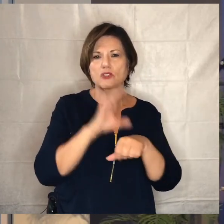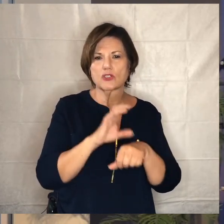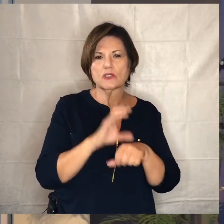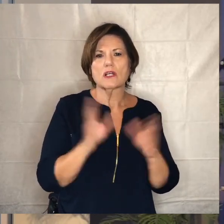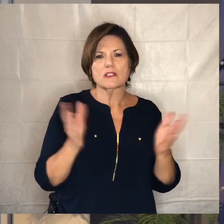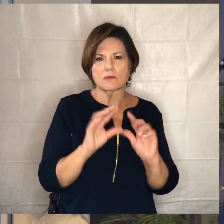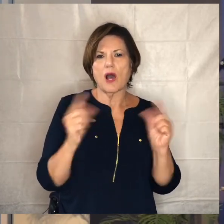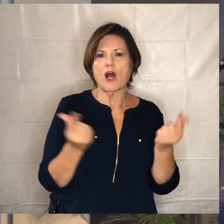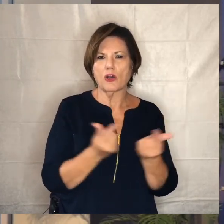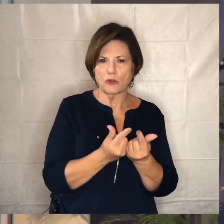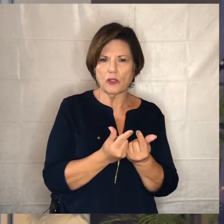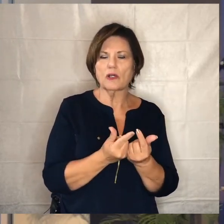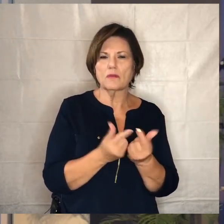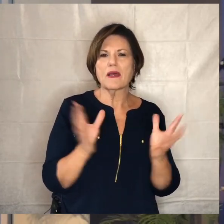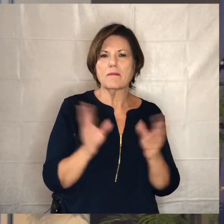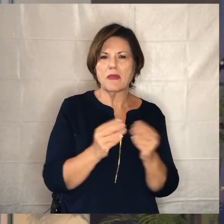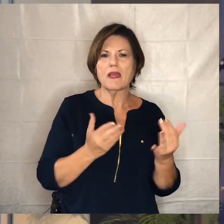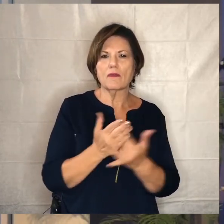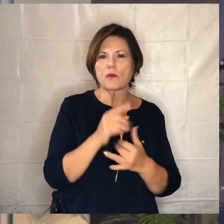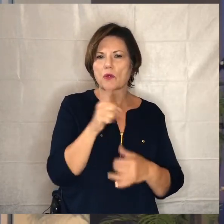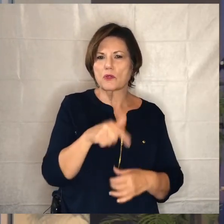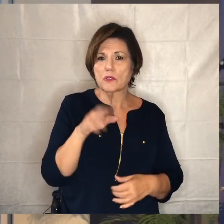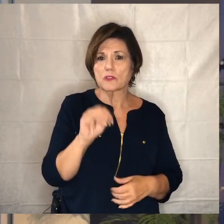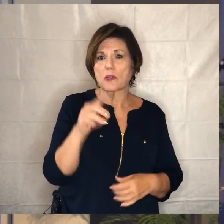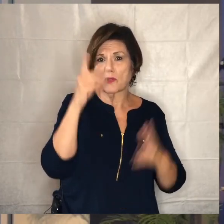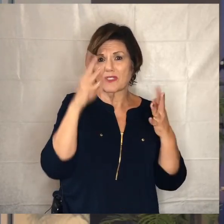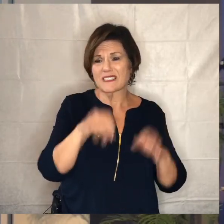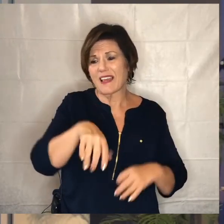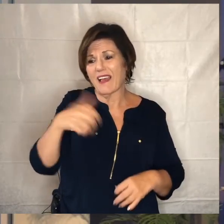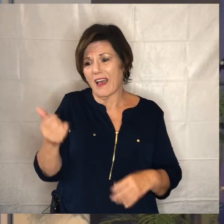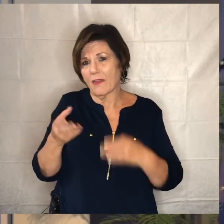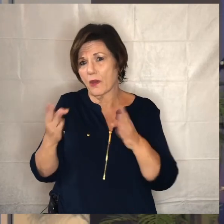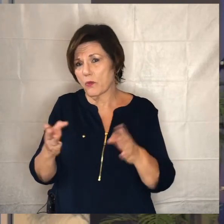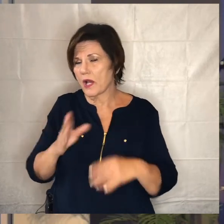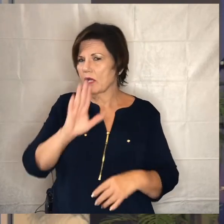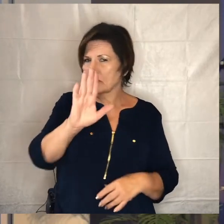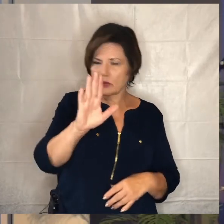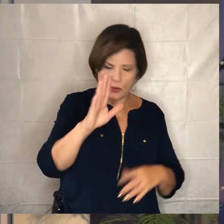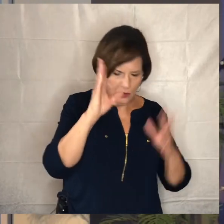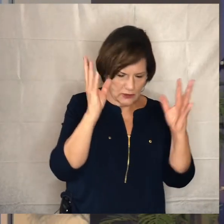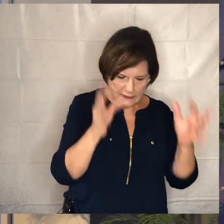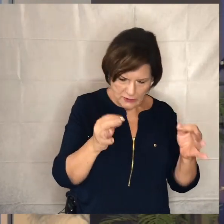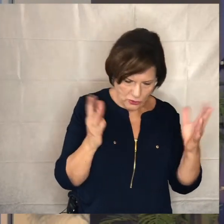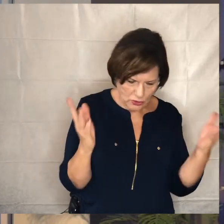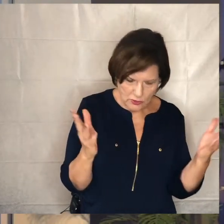should be meeting via zoom if you decide to do something else within the context of that that's your own deal in terms of uh being in your